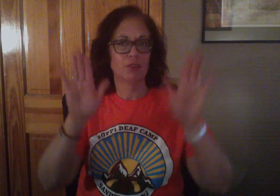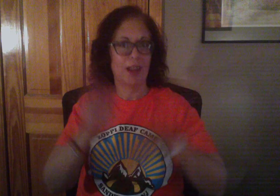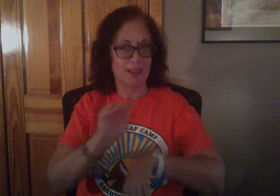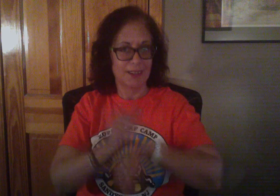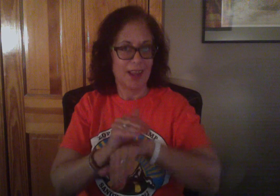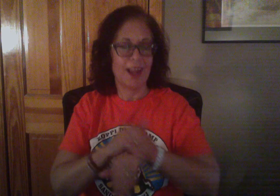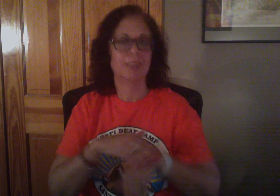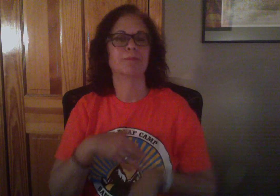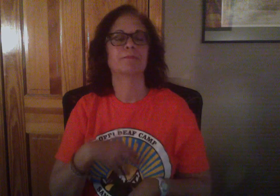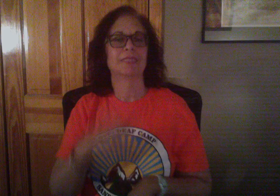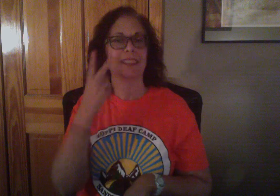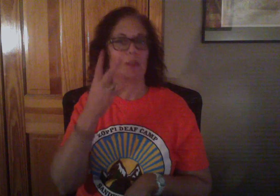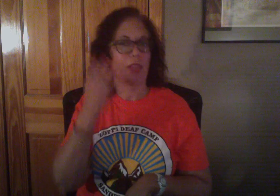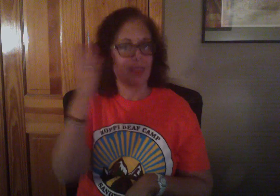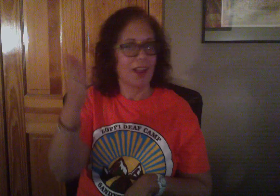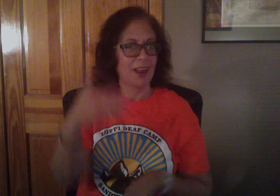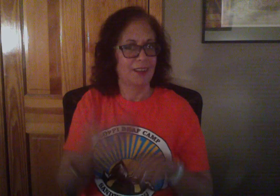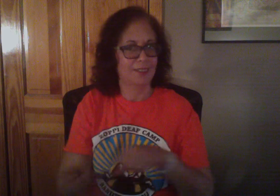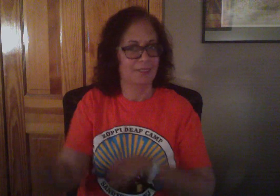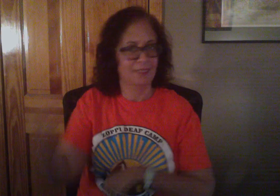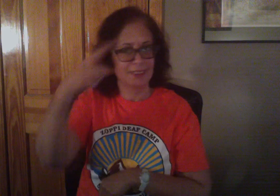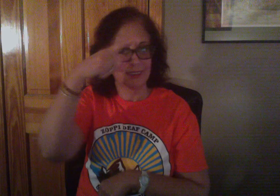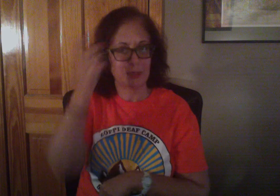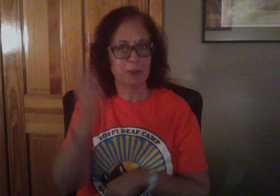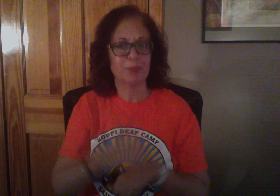Have a great night. Hope see you there next year!